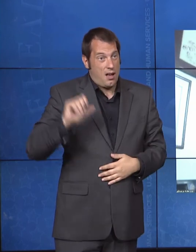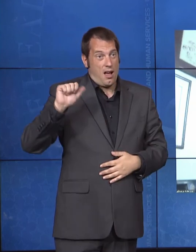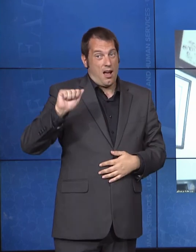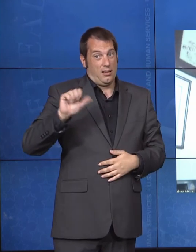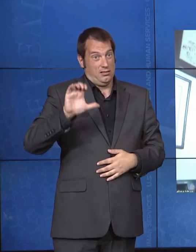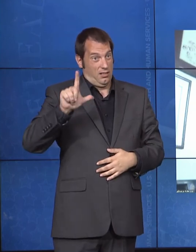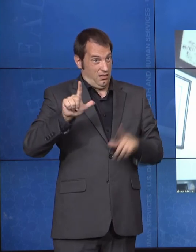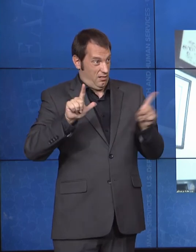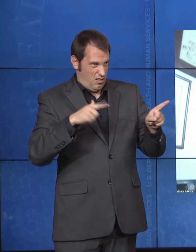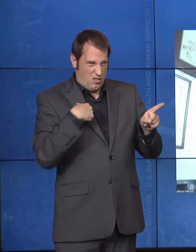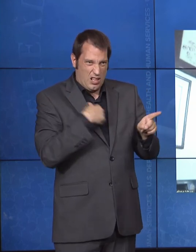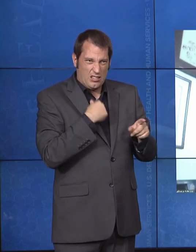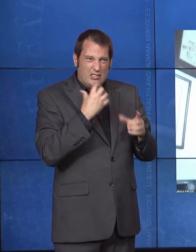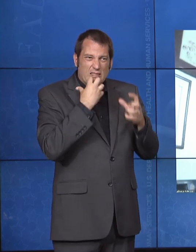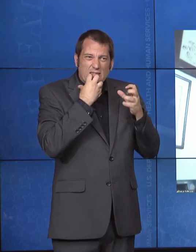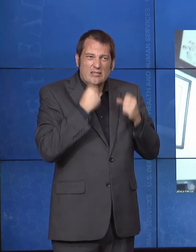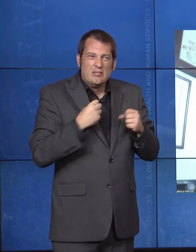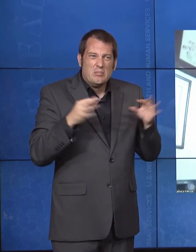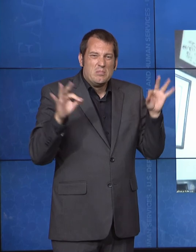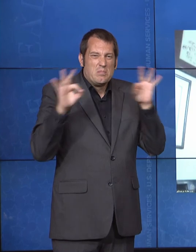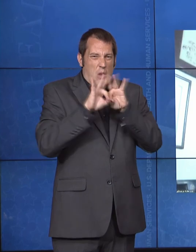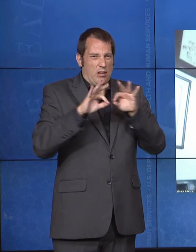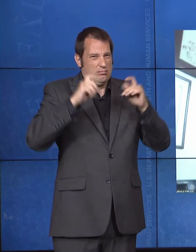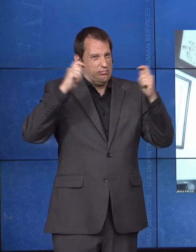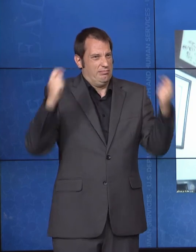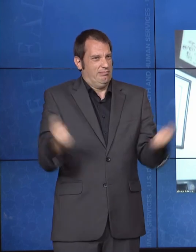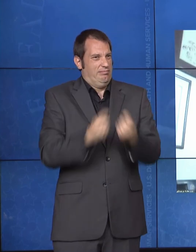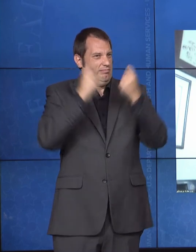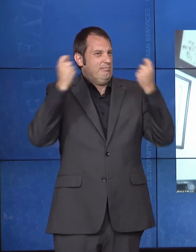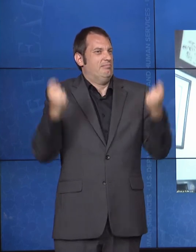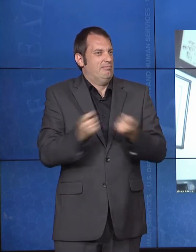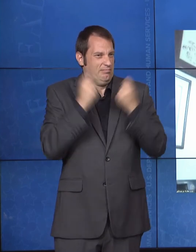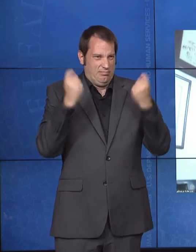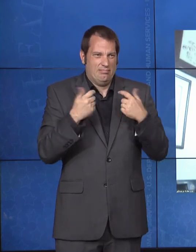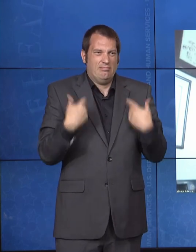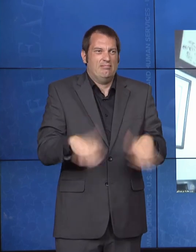as we celebrate, we also know that we still have work to do. As Julie said earlier, the